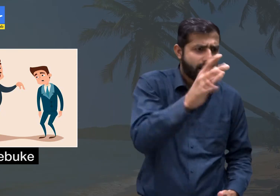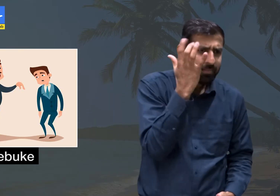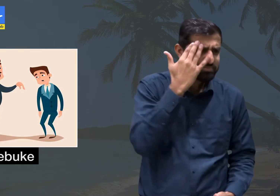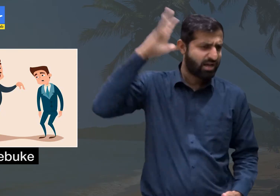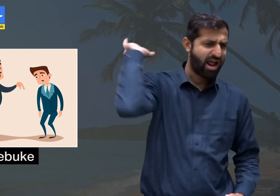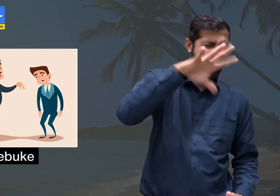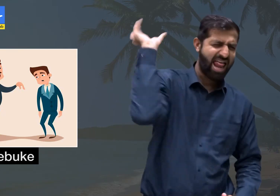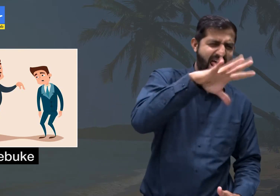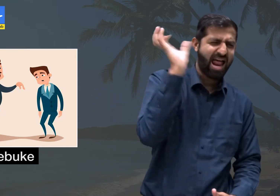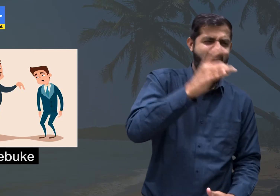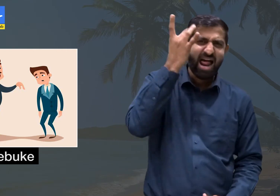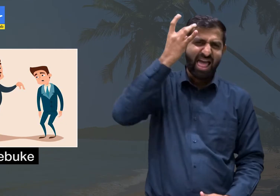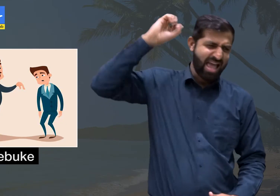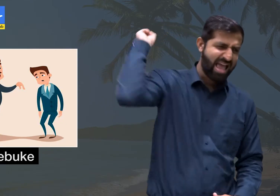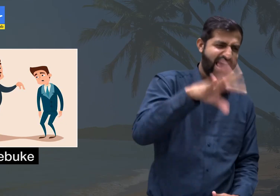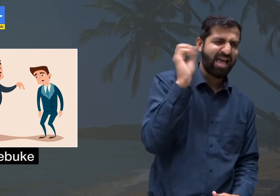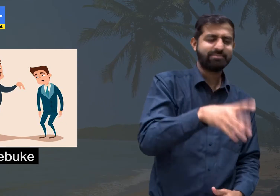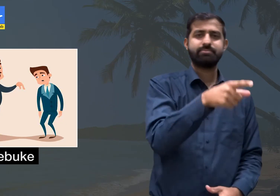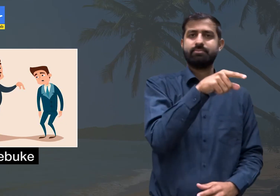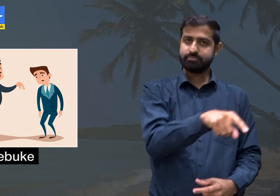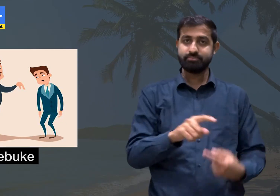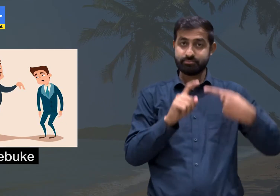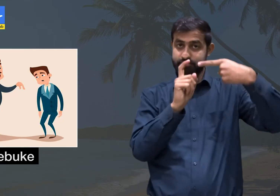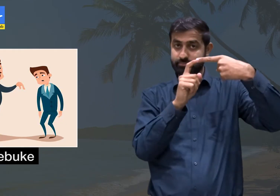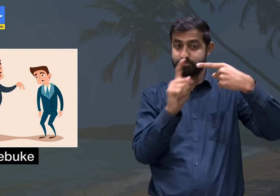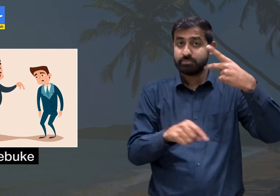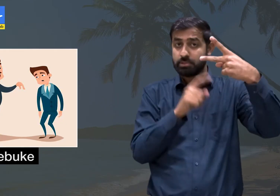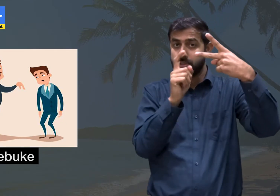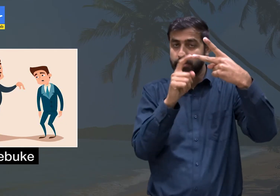laid-back attitude at work.